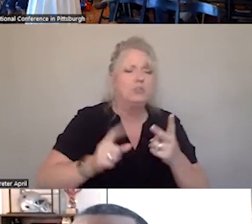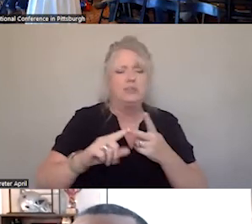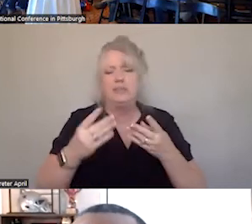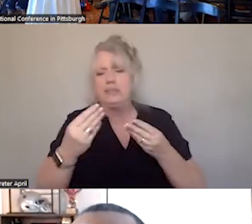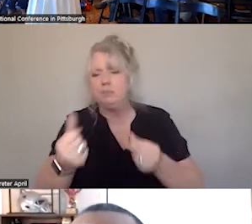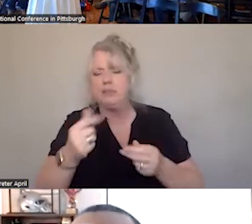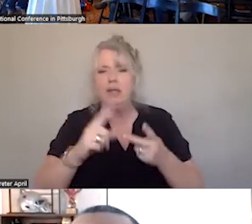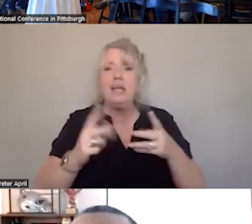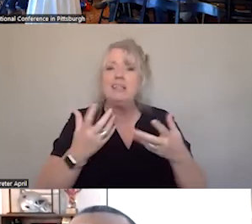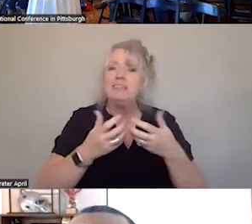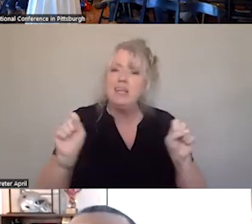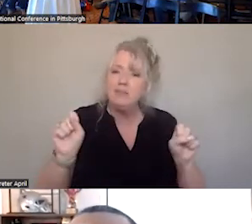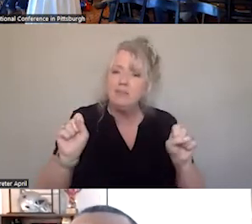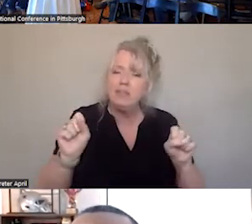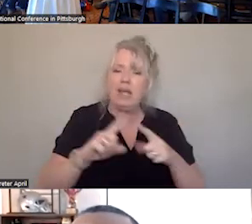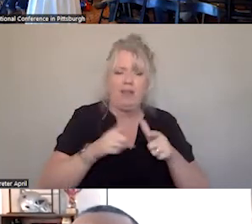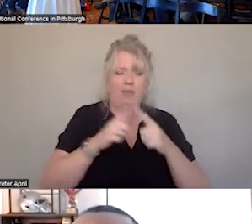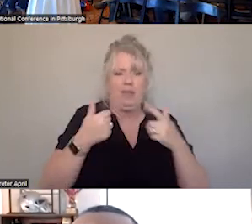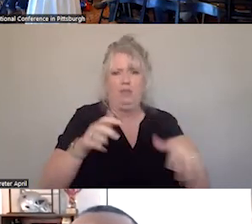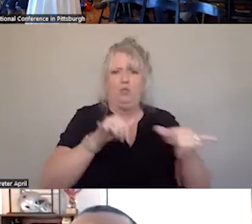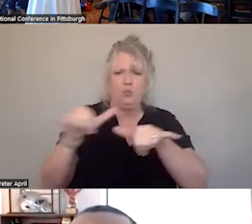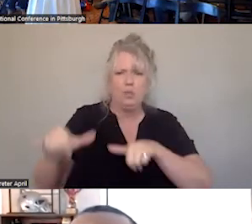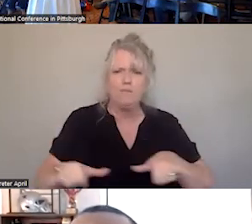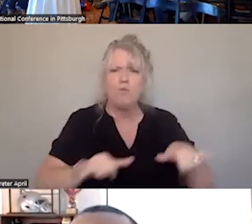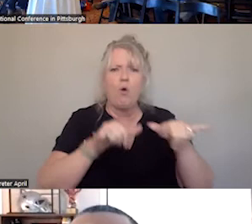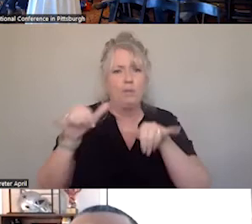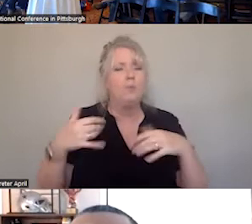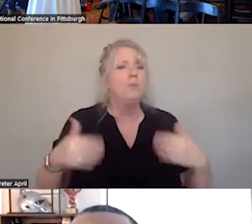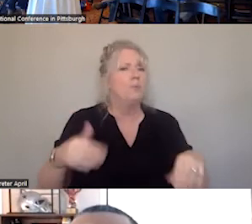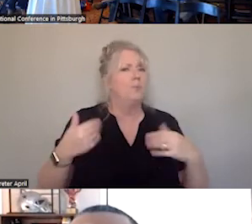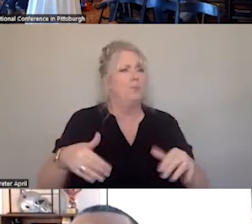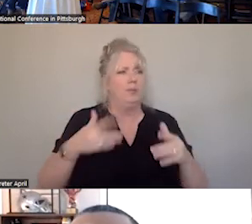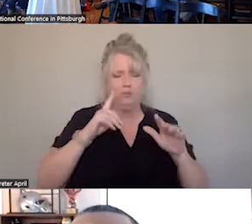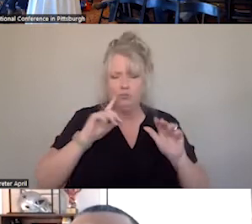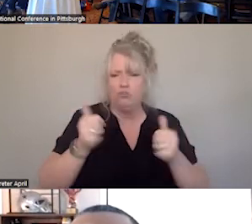BUT THEN ALSO UNIFORMITY, WHICH CAN BE CHALLENGING BEING THAT EMS IS,